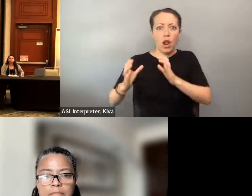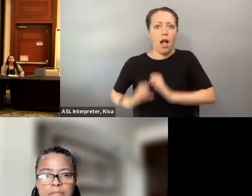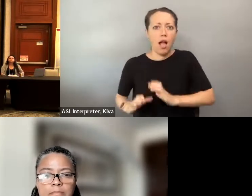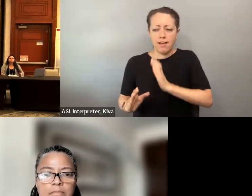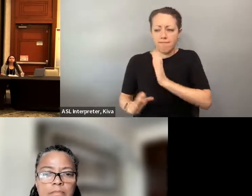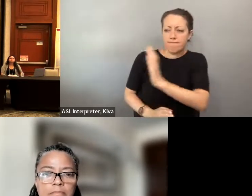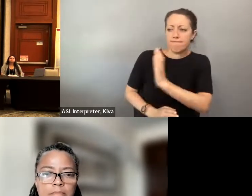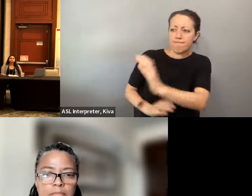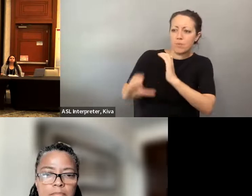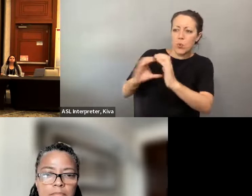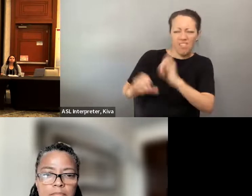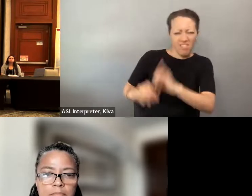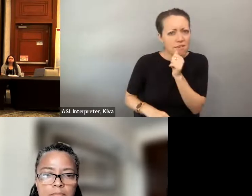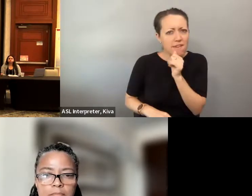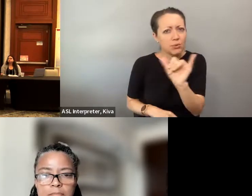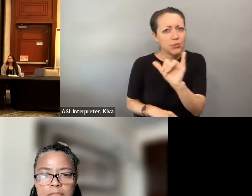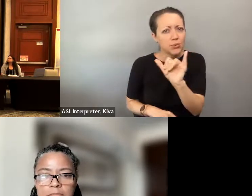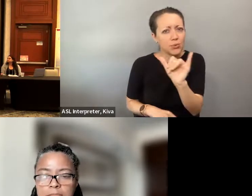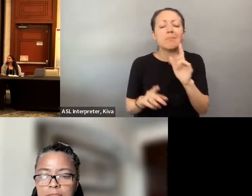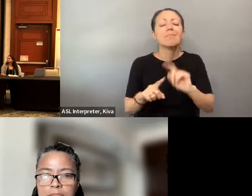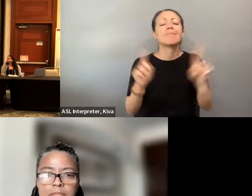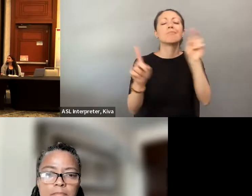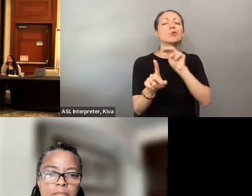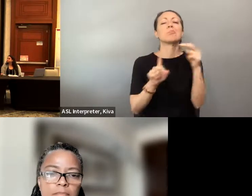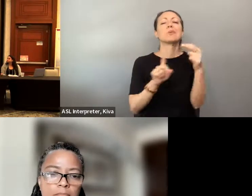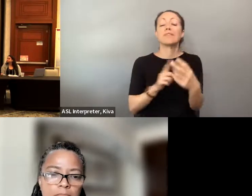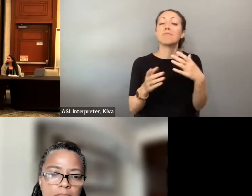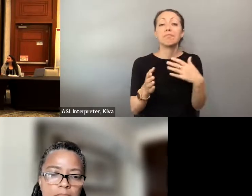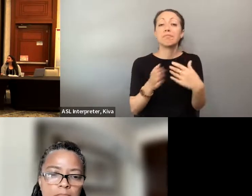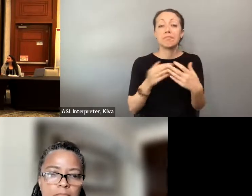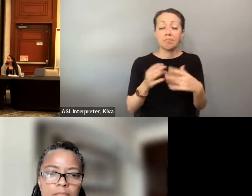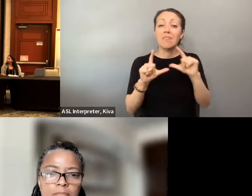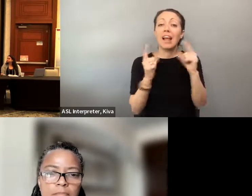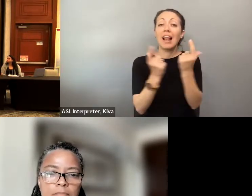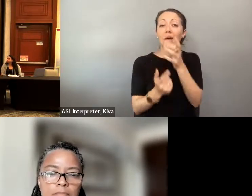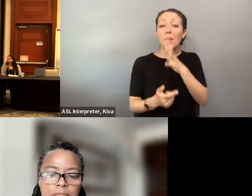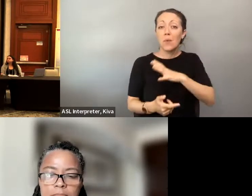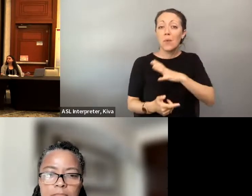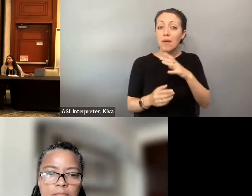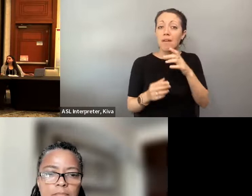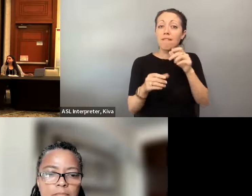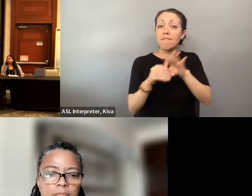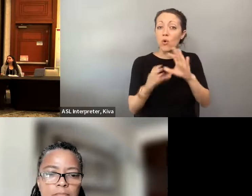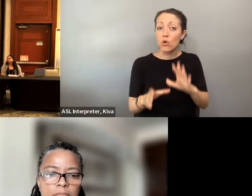different story than talking to your lawyer. That's private between the two of you . But it's just a very That's private between the 2 of you. But it's just a very different perspective. different perspective. Some of the things that the league